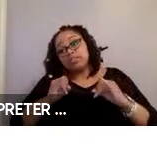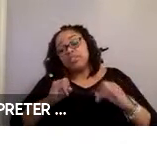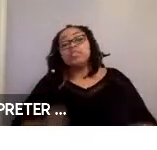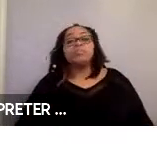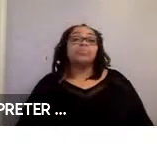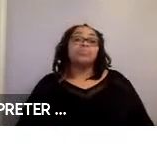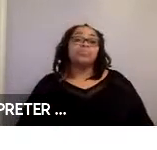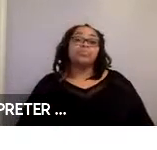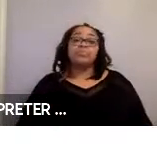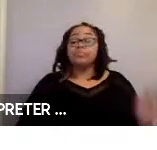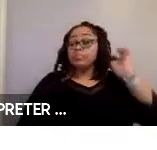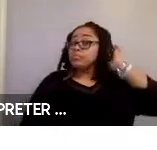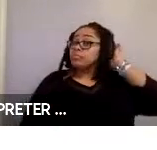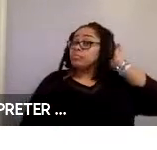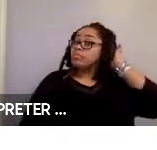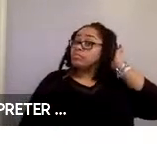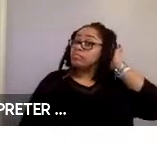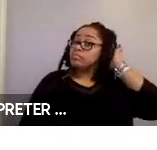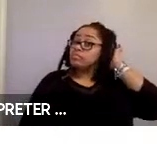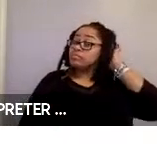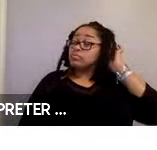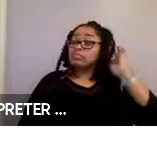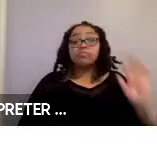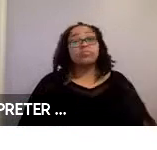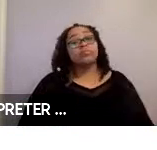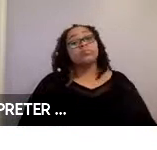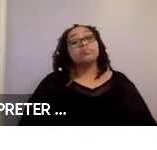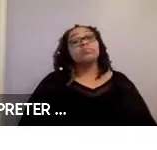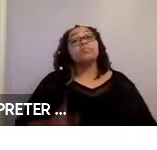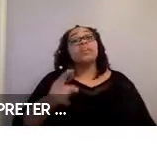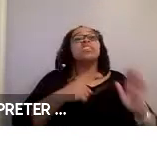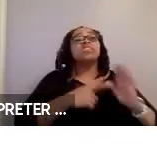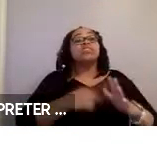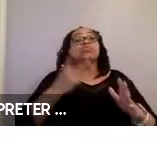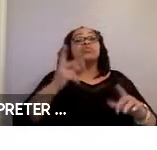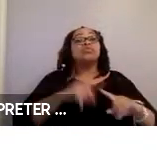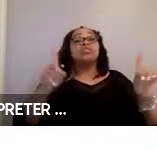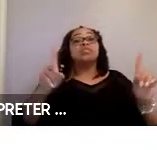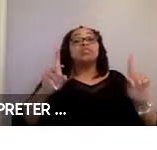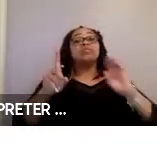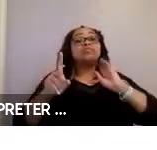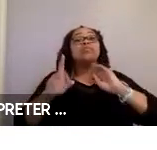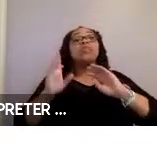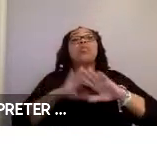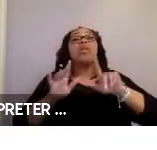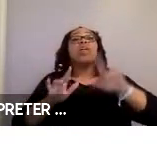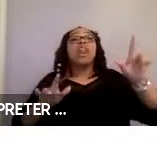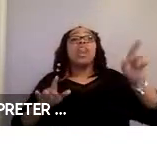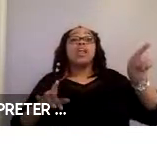This image shows two sets of box plots. On the left is a box plot showing perceived level